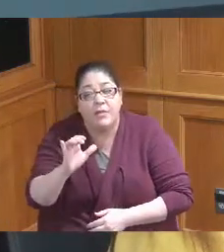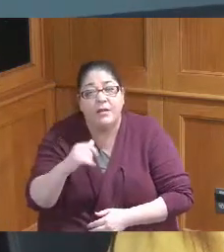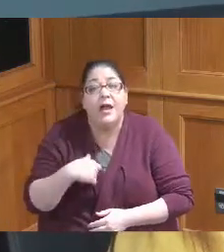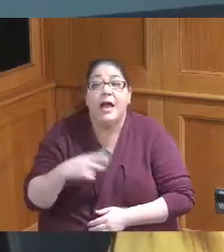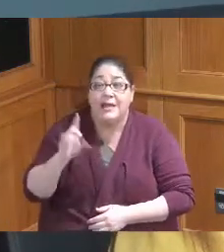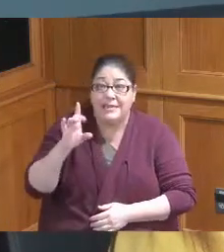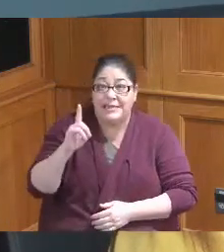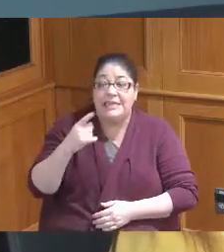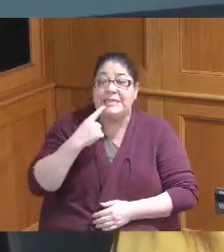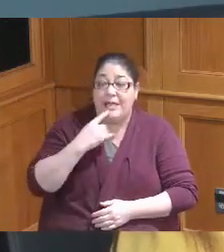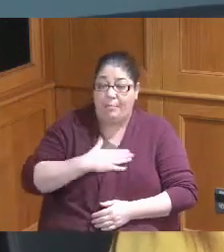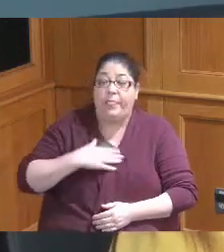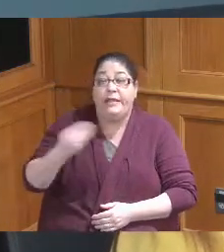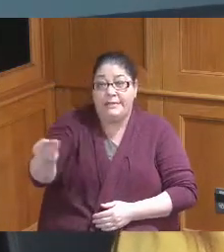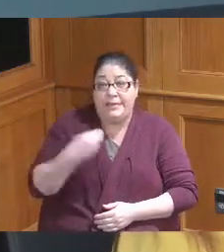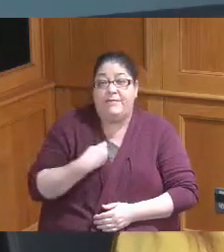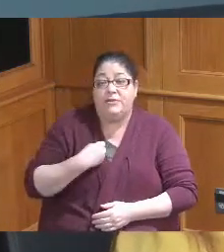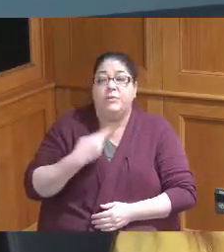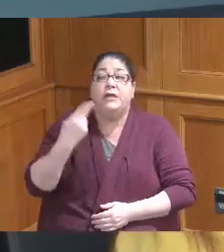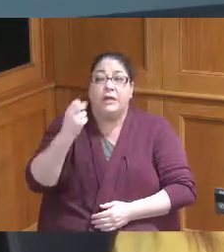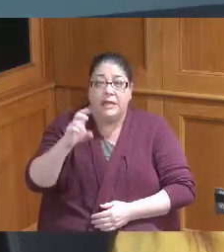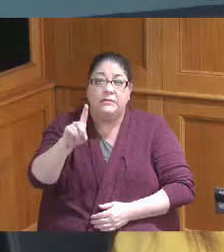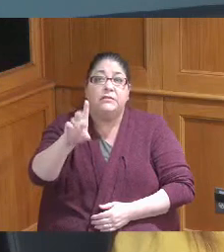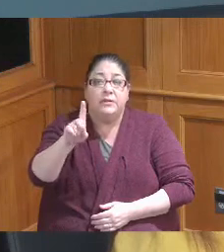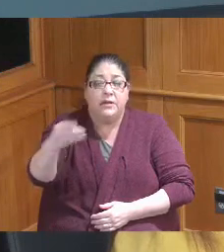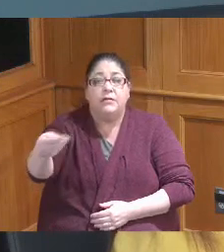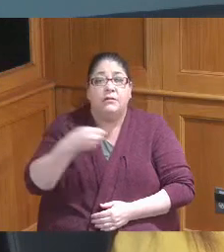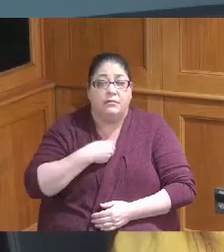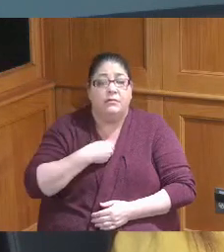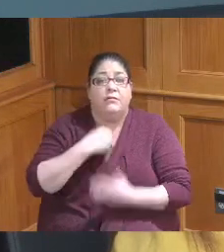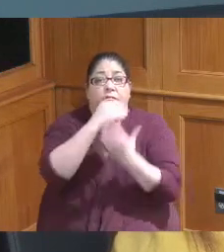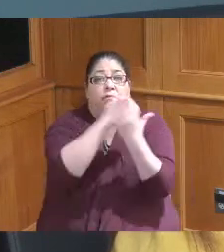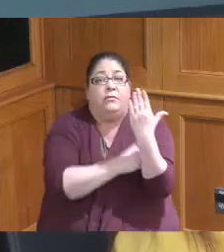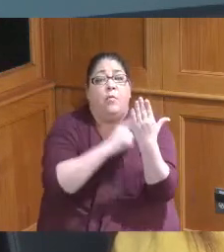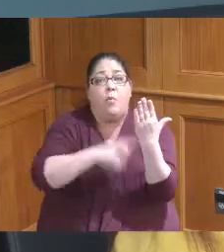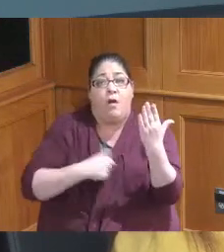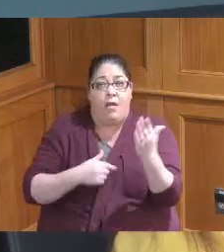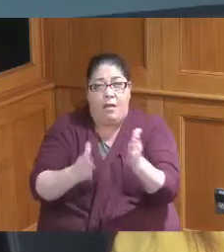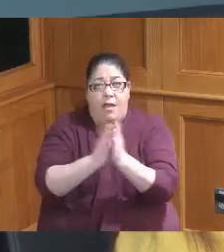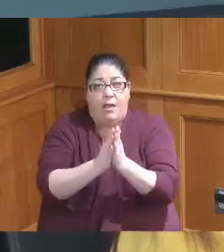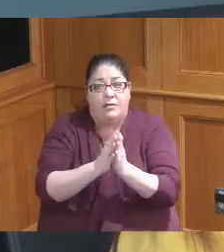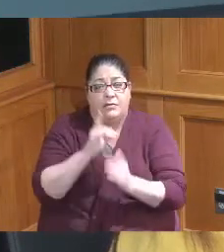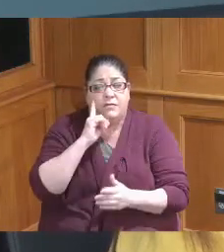publicly for him to give it to me that he did provide me what we needed but if there's one